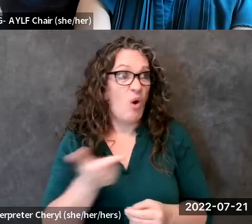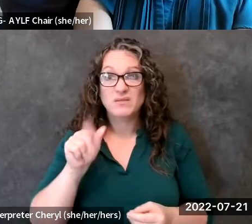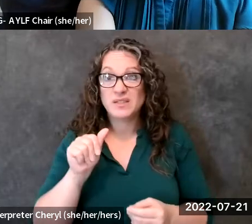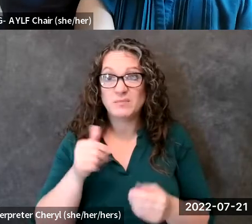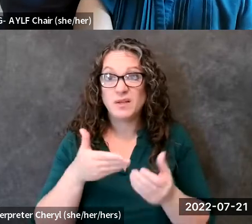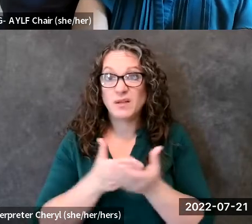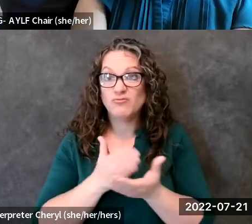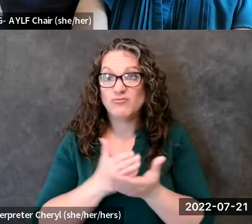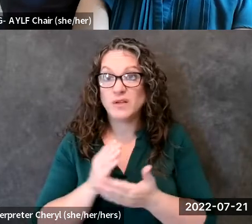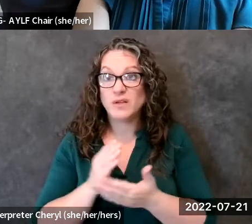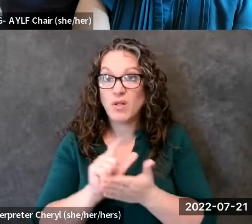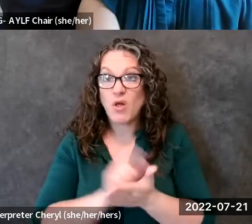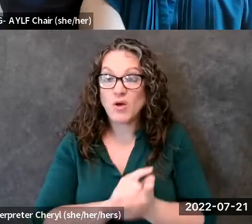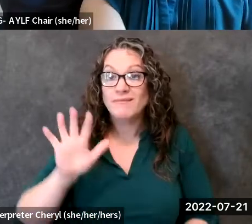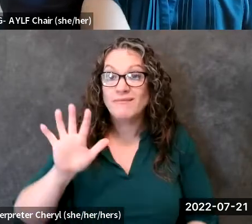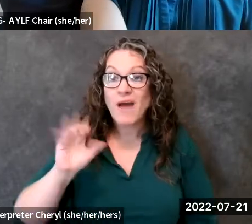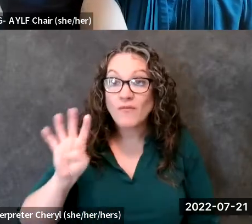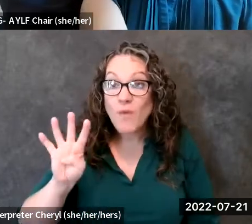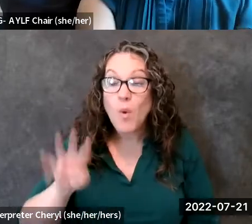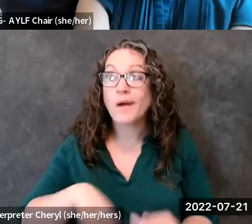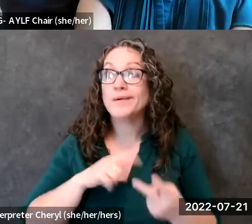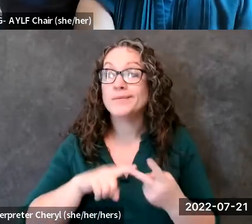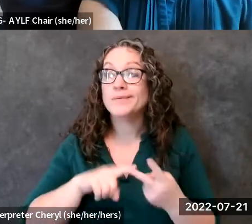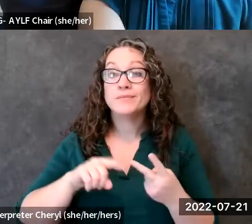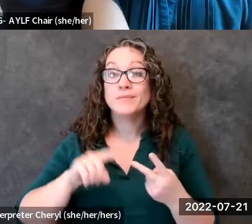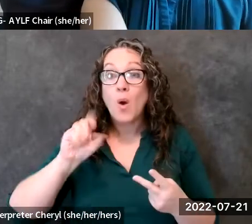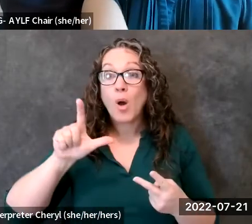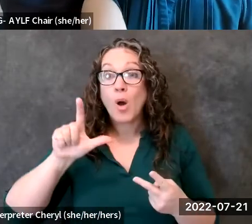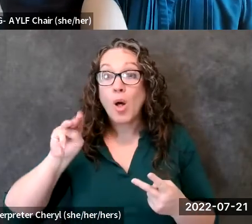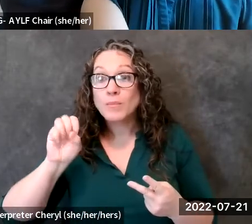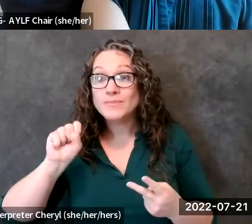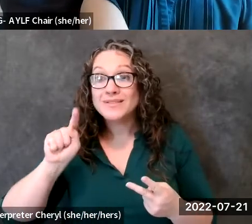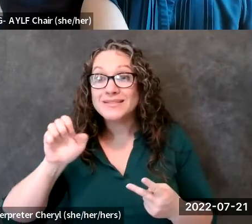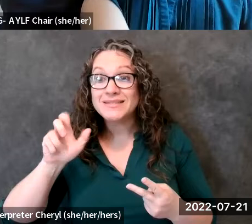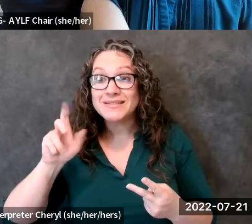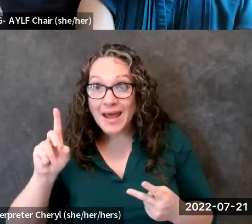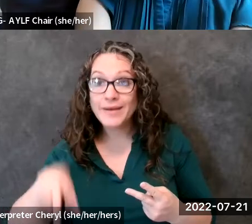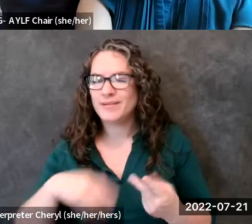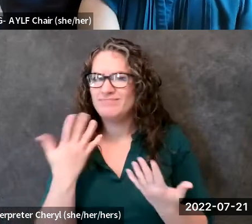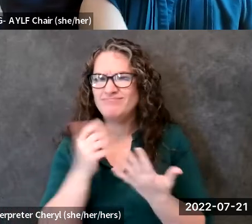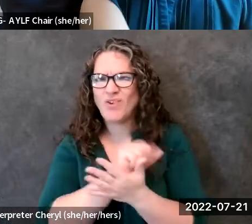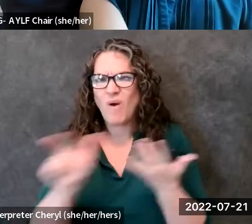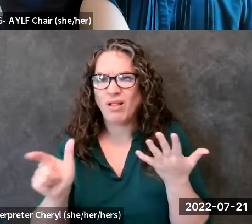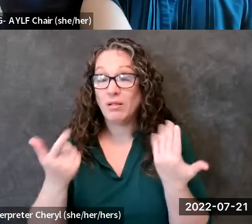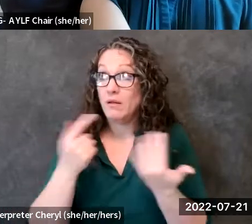know these these are laws and presidents um that have been put into place to make sure